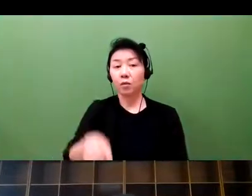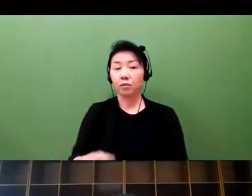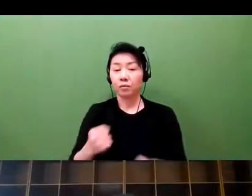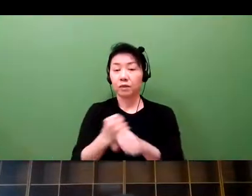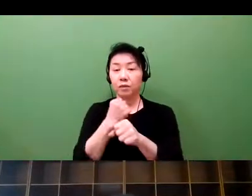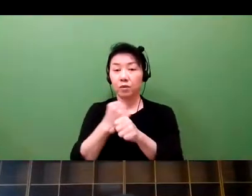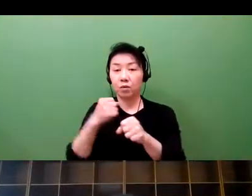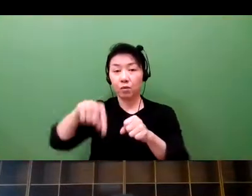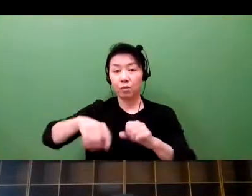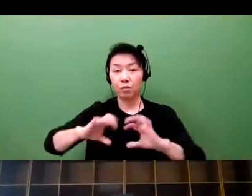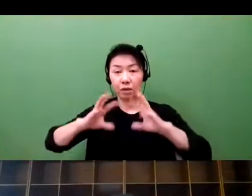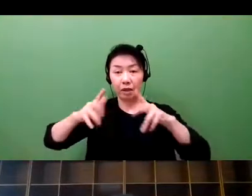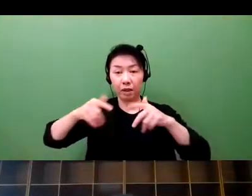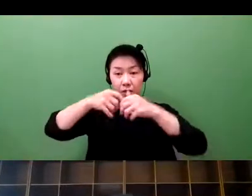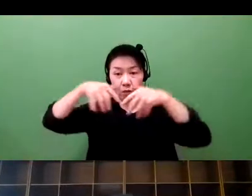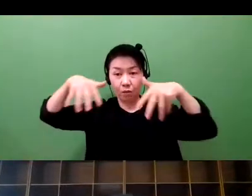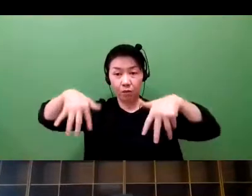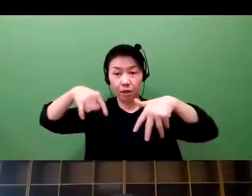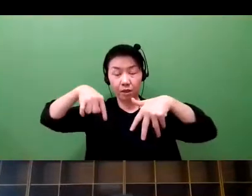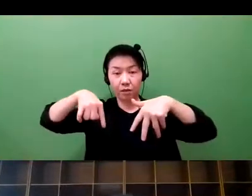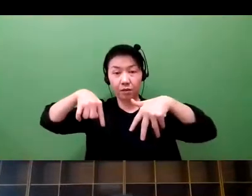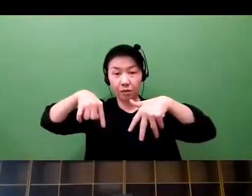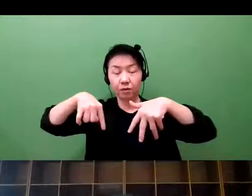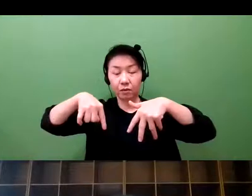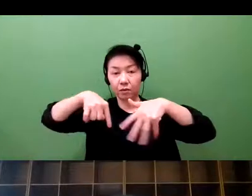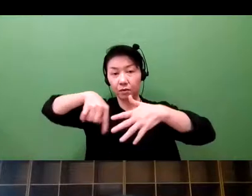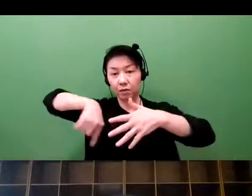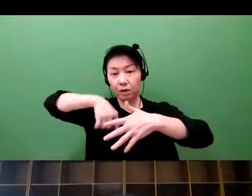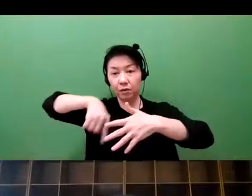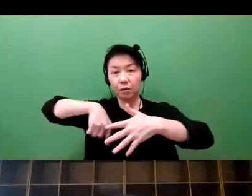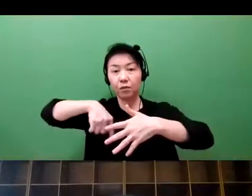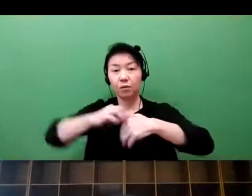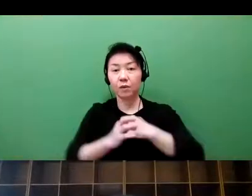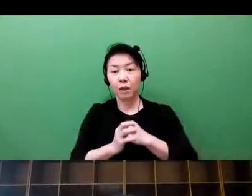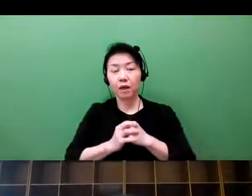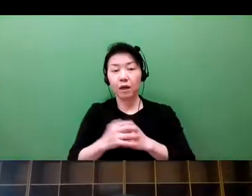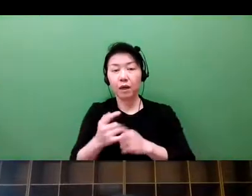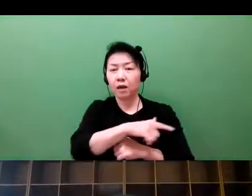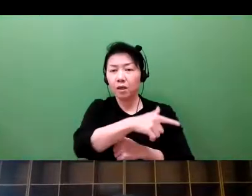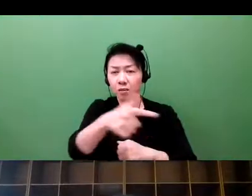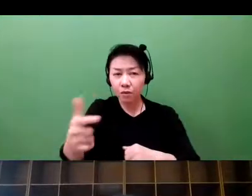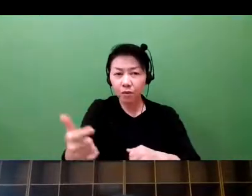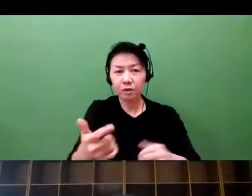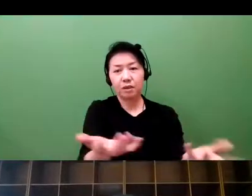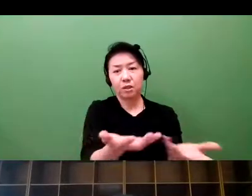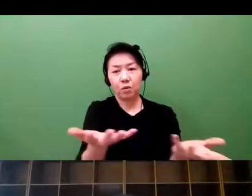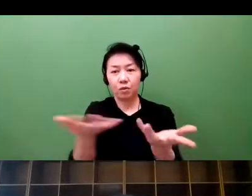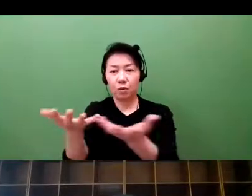So we look at the health tech industry in Japan.